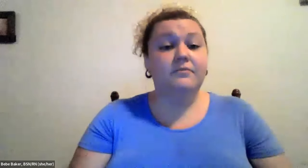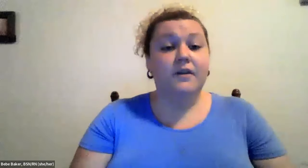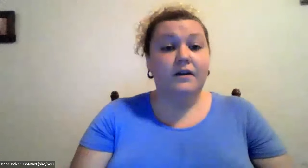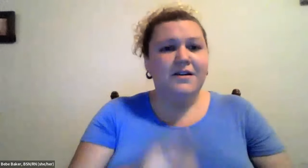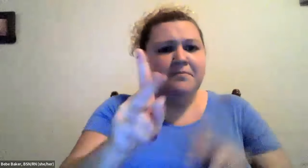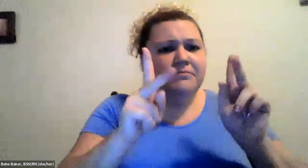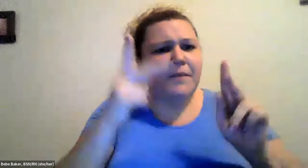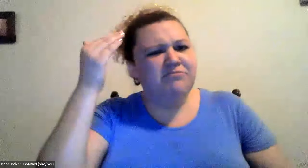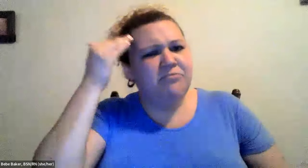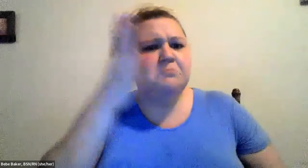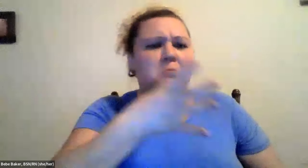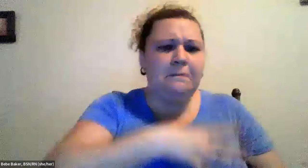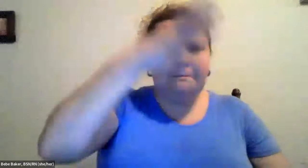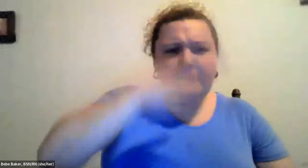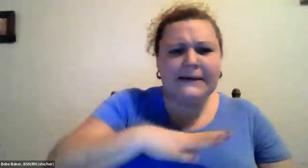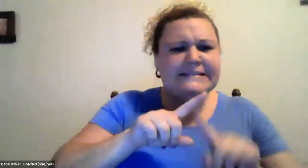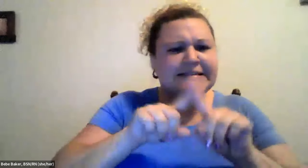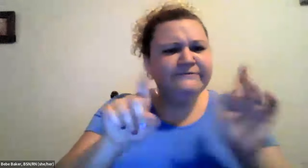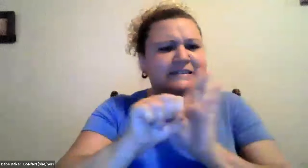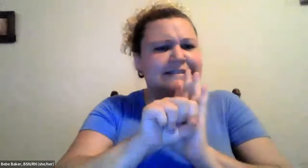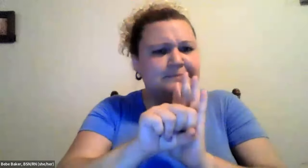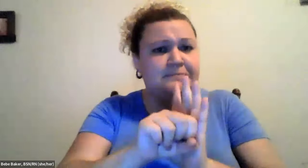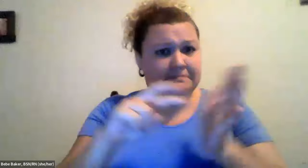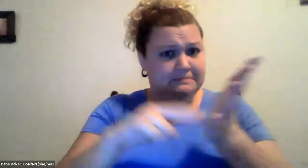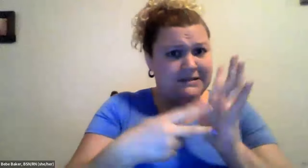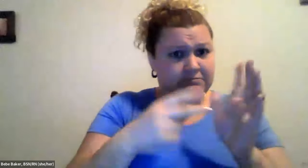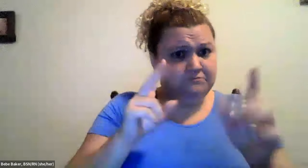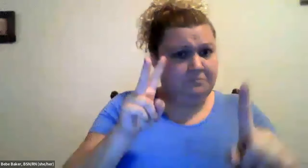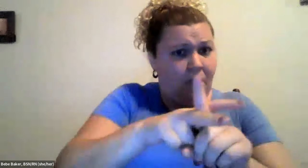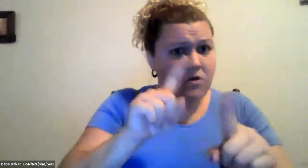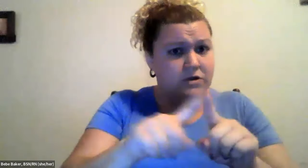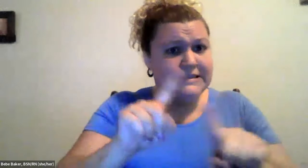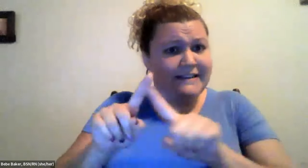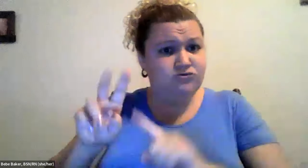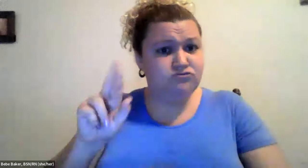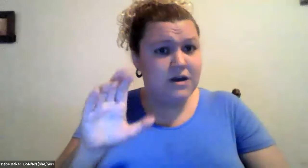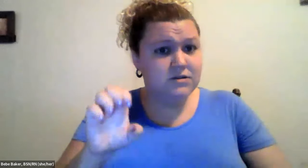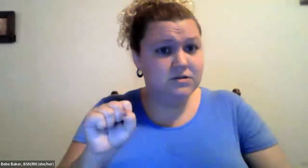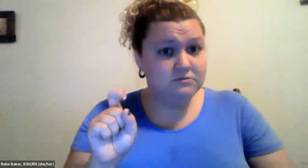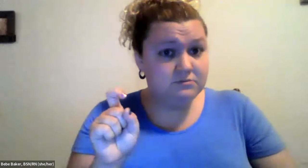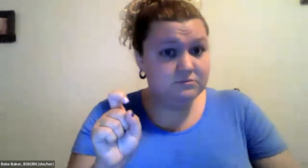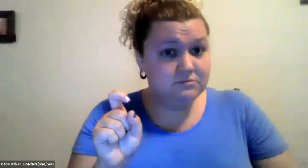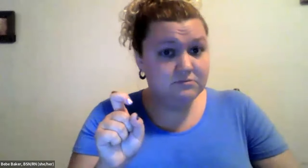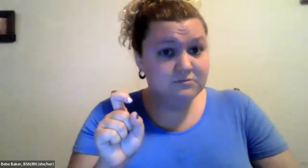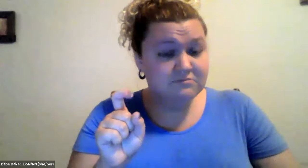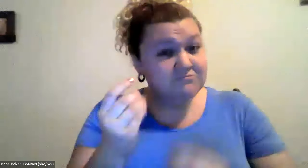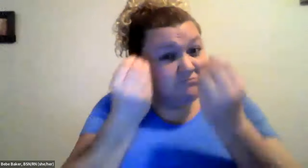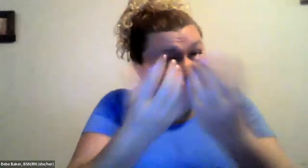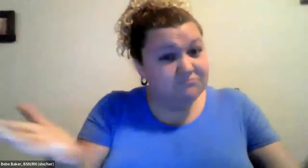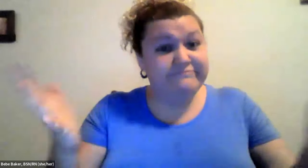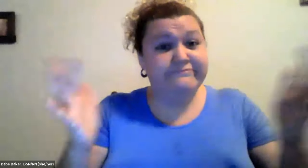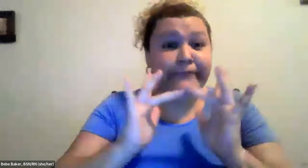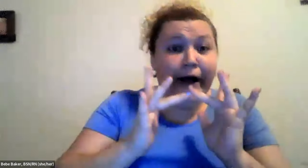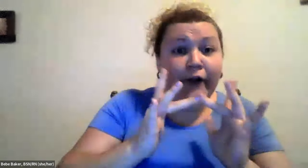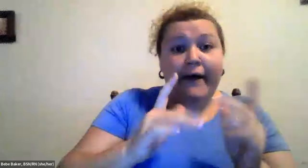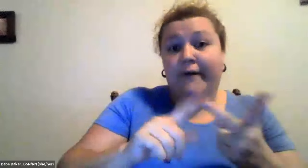Cristine Saunders: So the next thing is kind of interesting people know that men and women have different symptoms but what about different races.